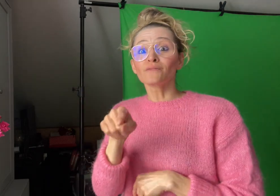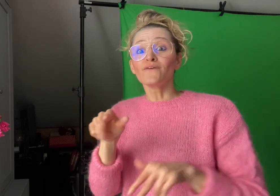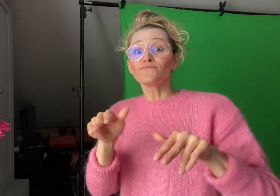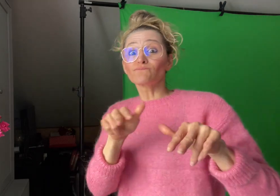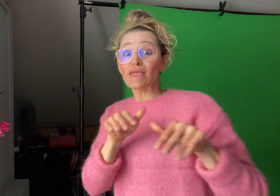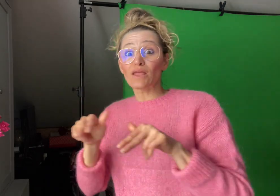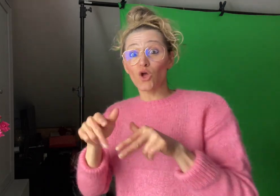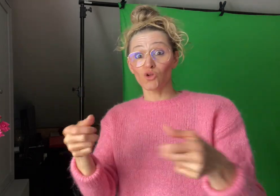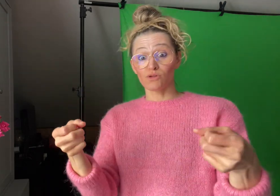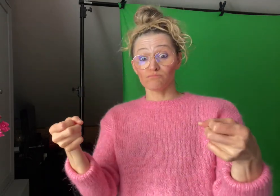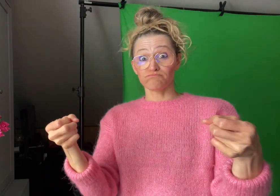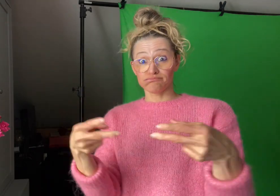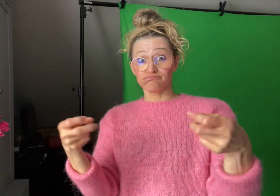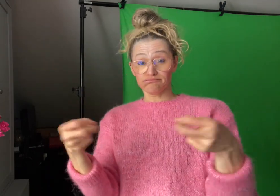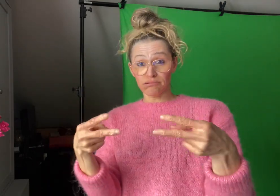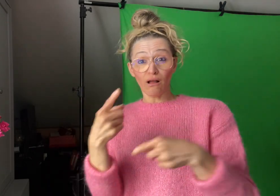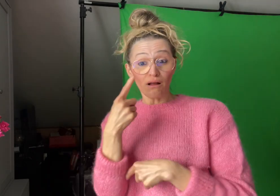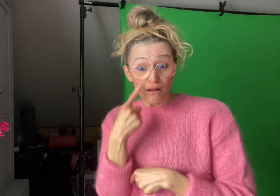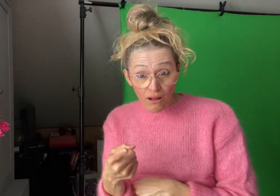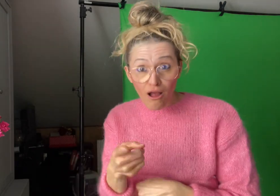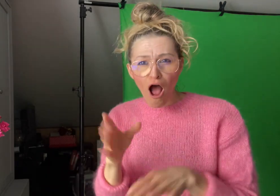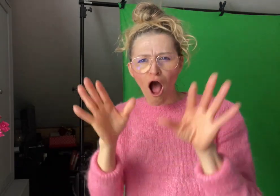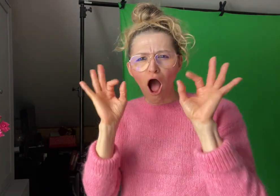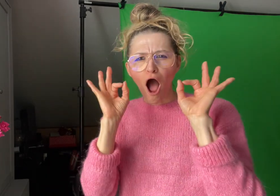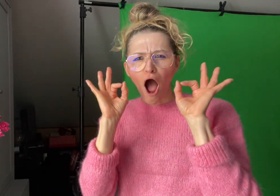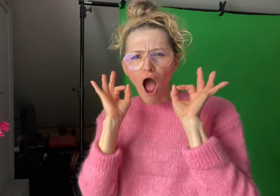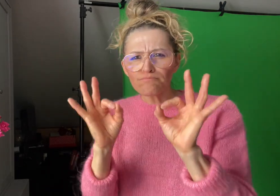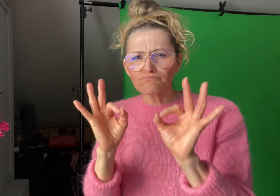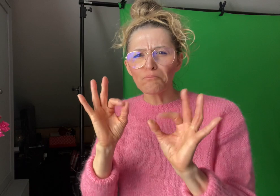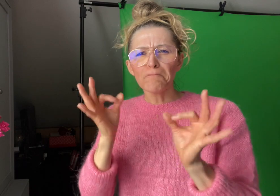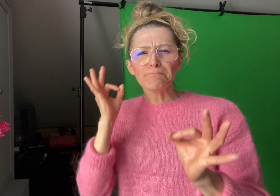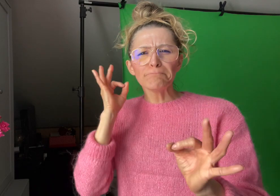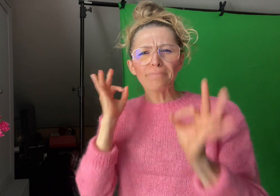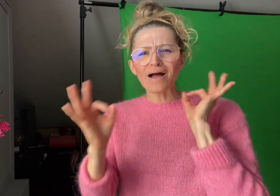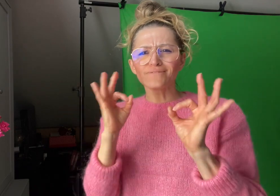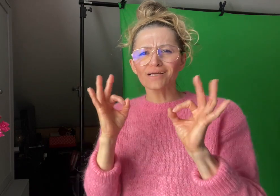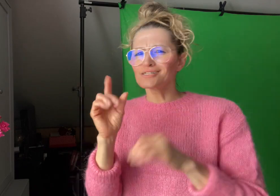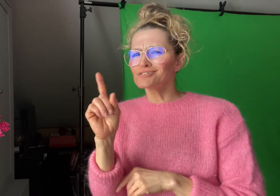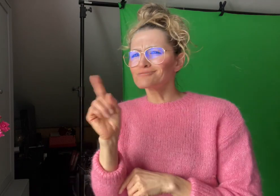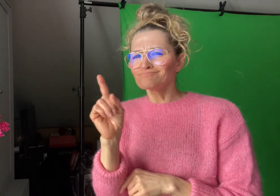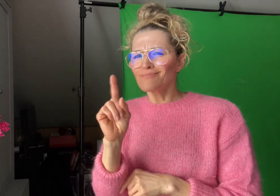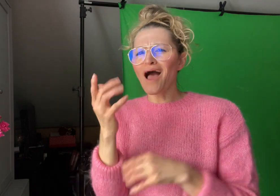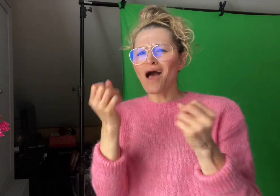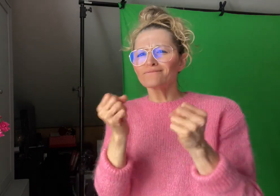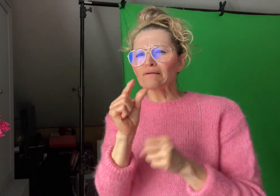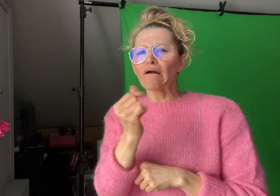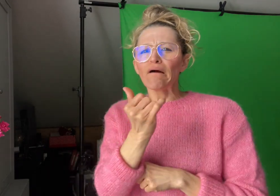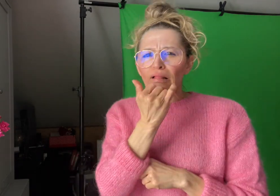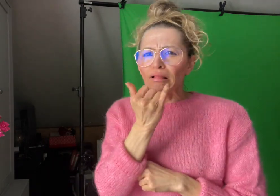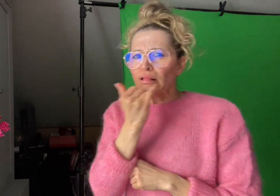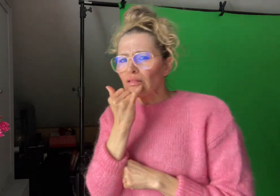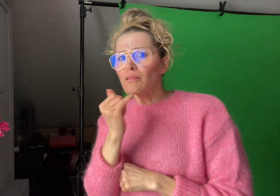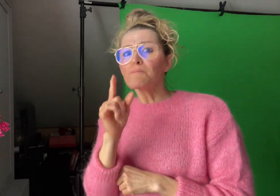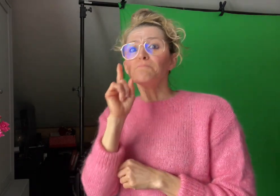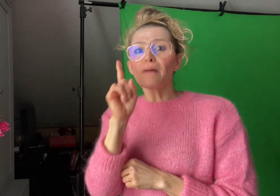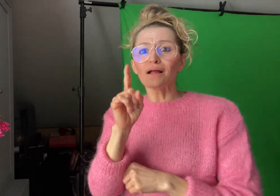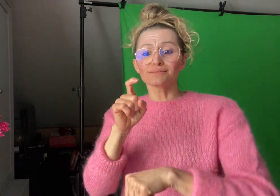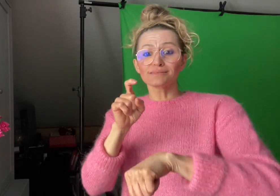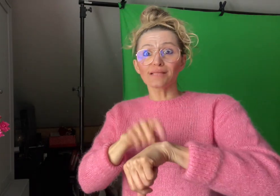but it does save creators’ time from inputting transcription